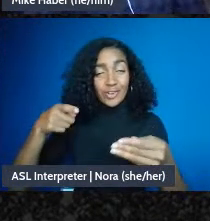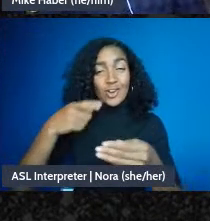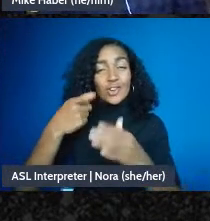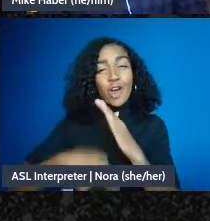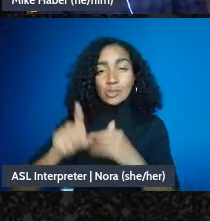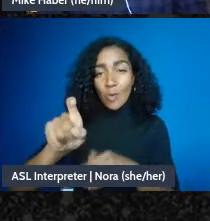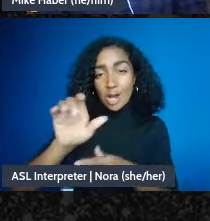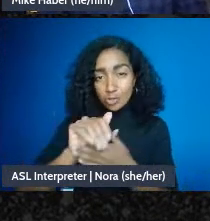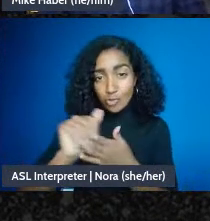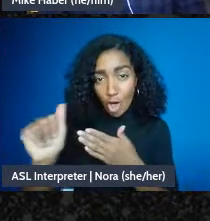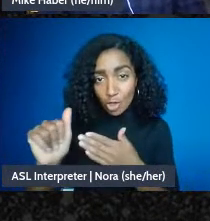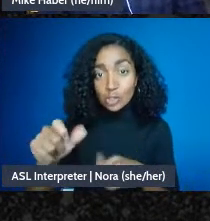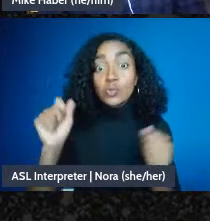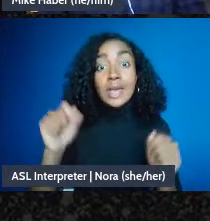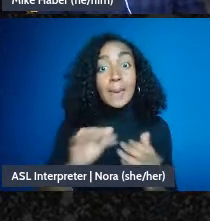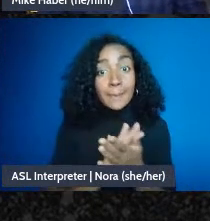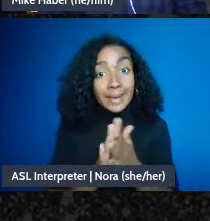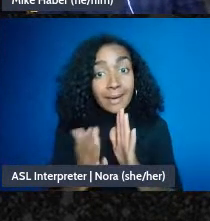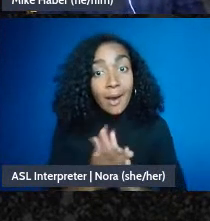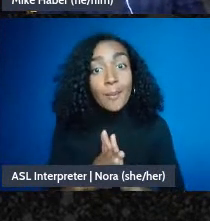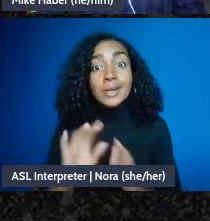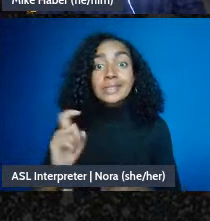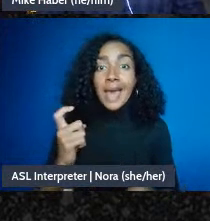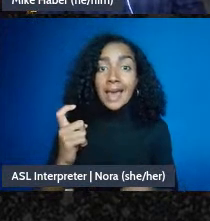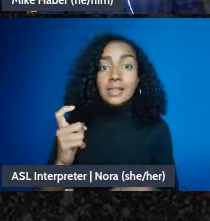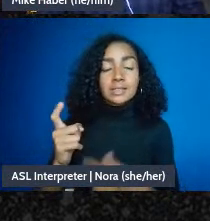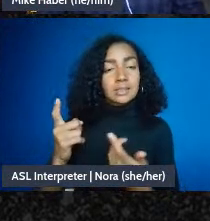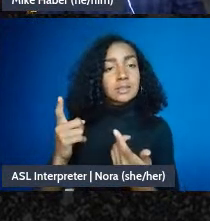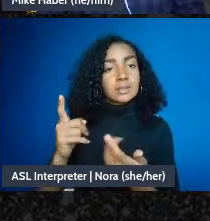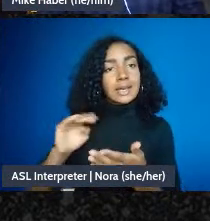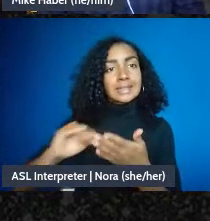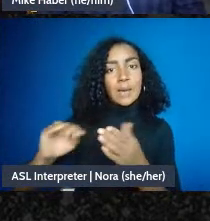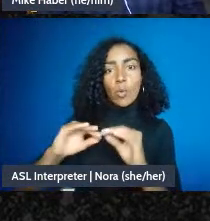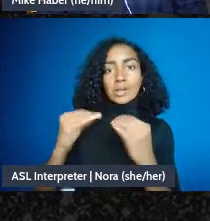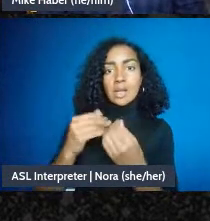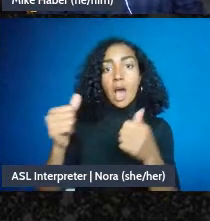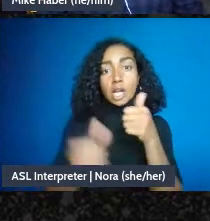an unincorporated association, but it's extremely rare and really pretty hard,